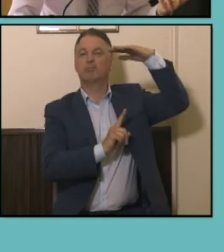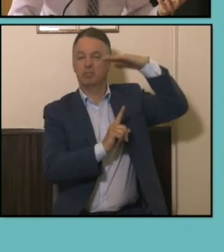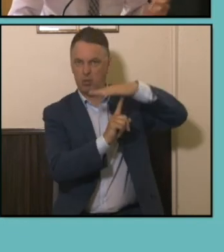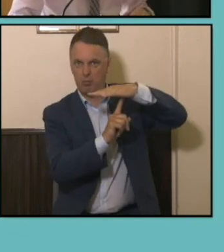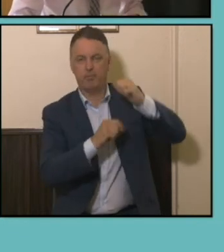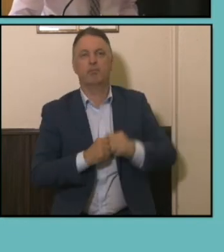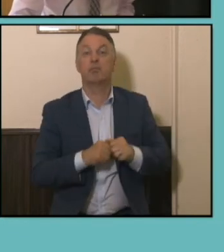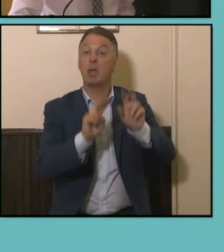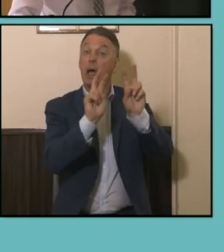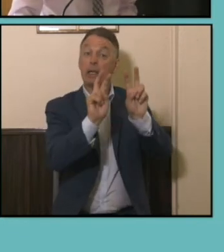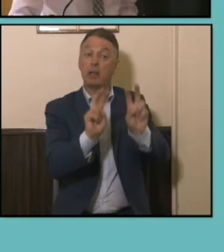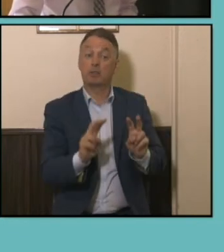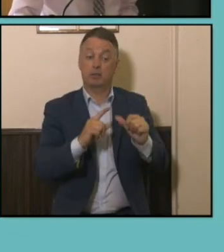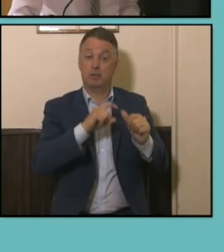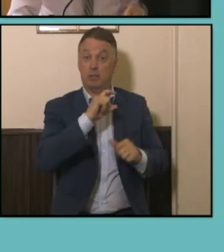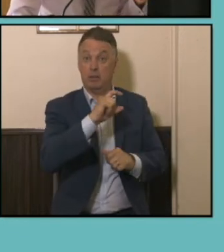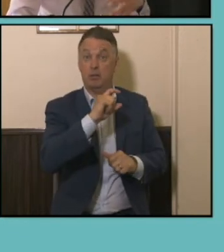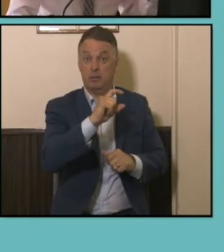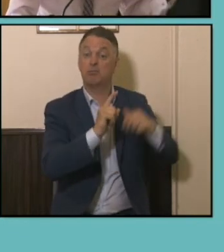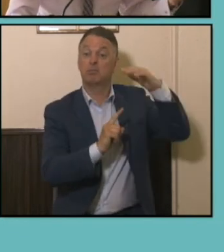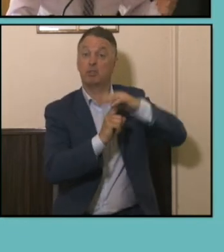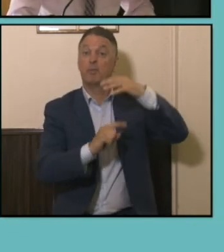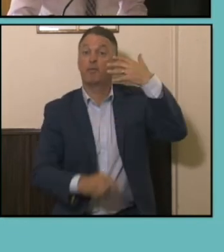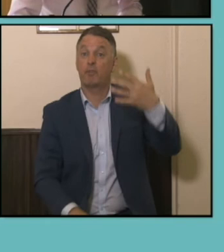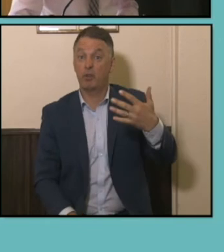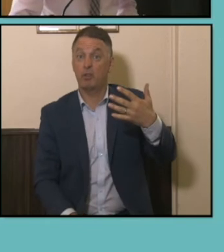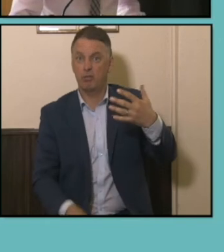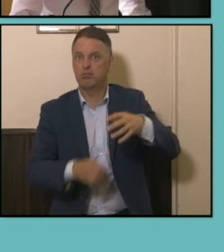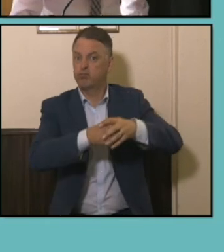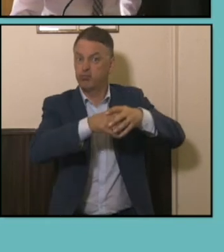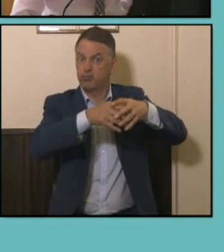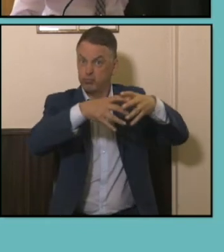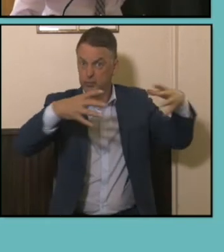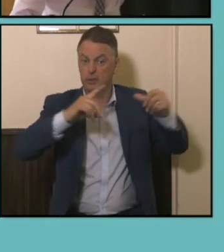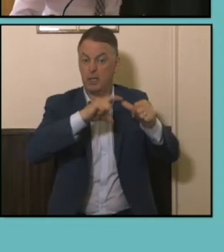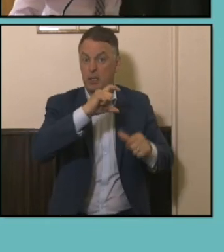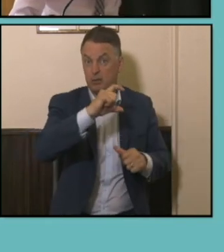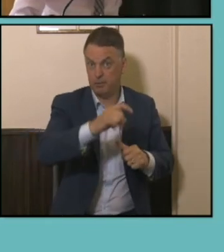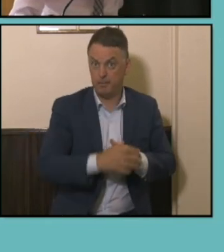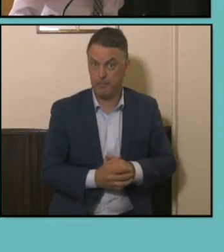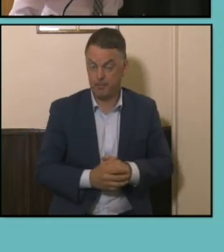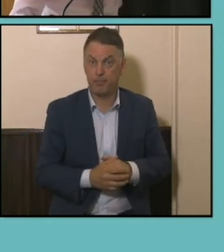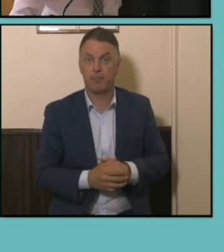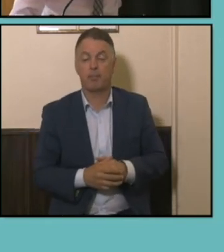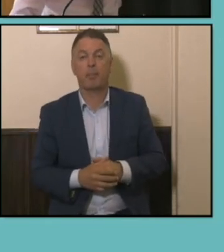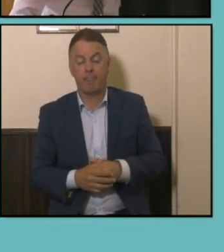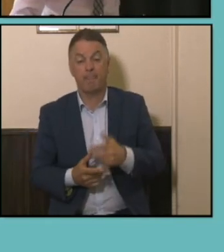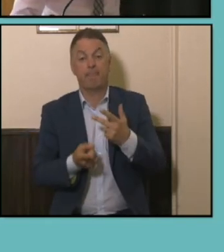features prominently in the top five as well thinking back to the growth in people studying accounting and in other qualifications that's where we're